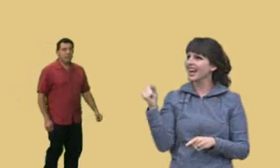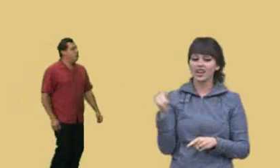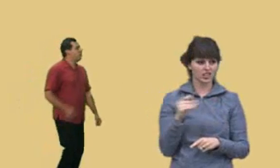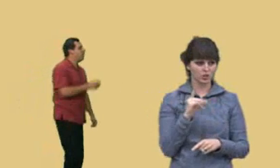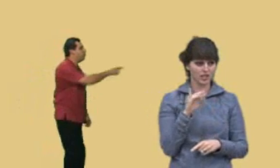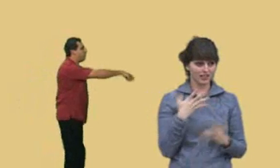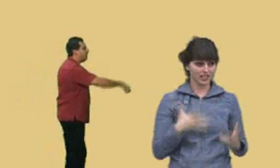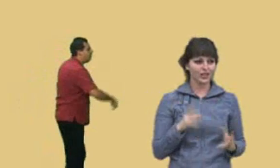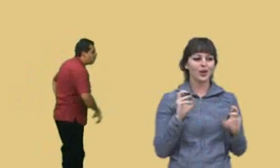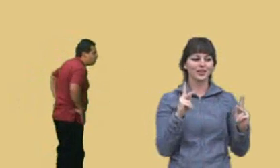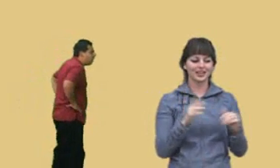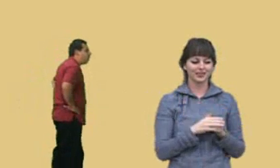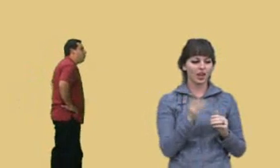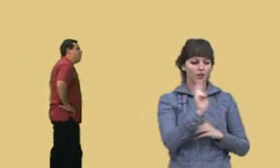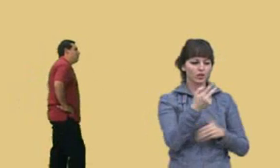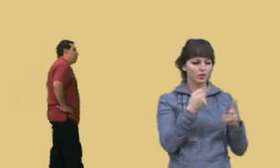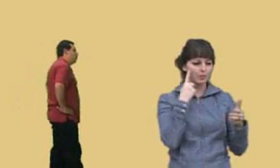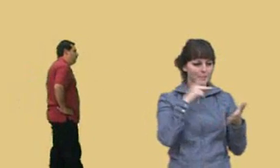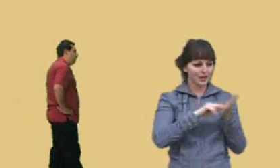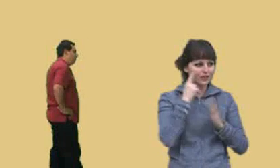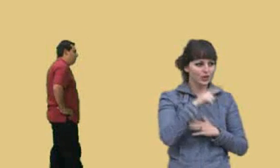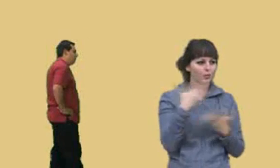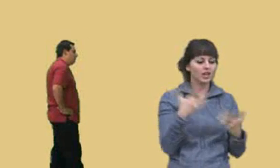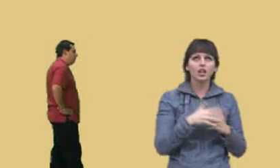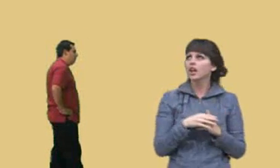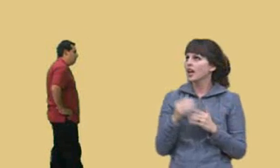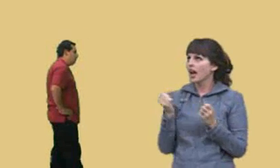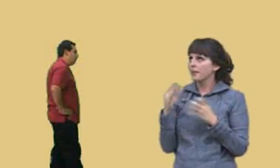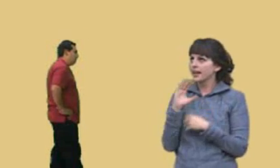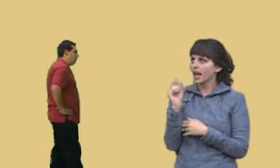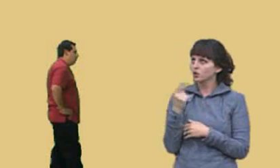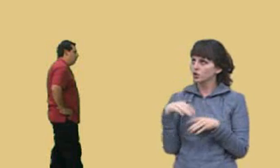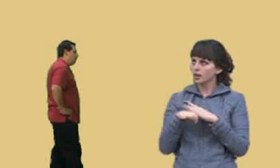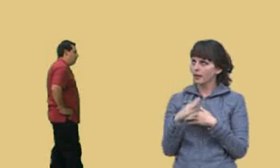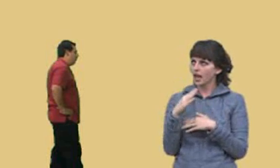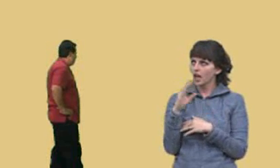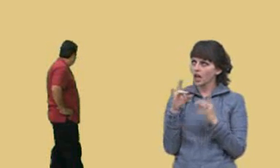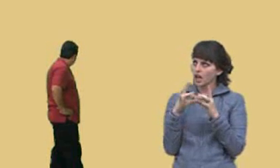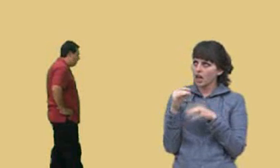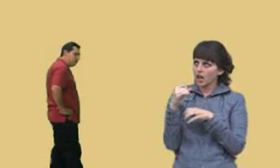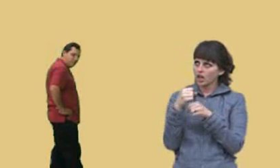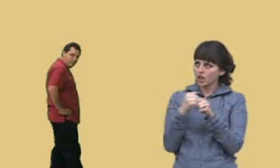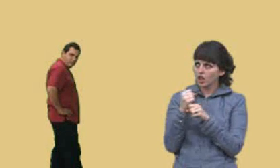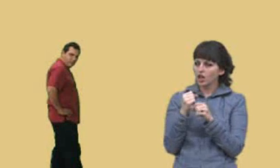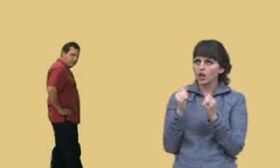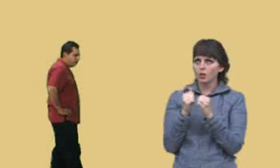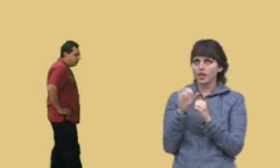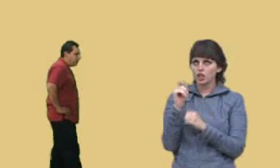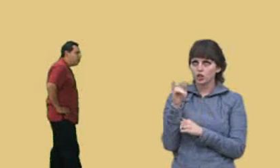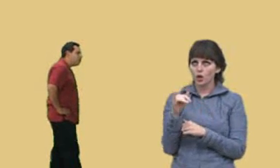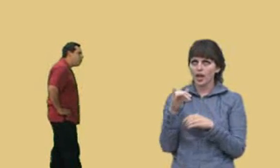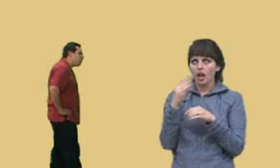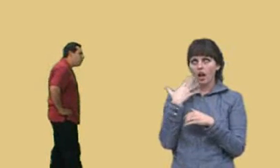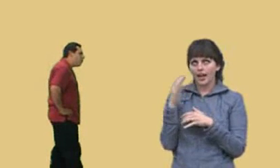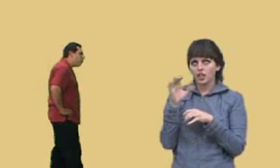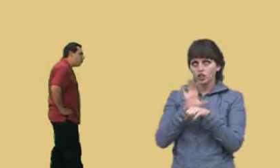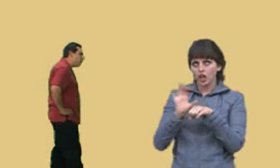Okay, Charlie, what is volume mean to you? Charlie: Oh how many ounces in my venti caramel machiatto soy no whip hot chocolate... Professor Perez: Are you sure you did the homework Charlie?